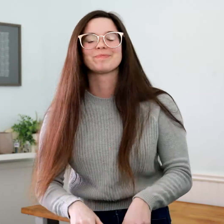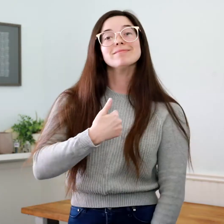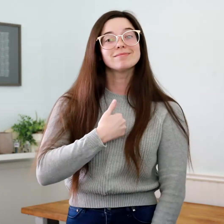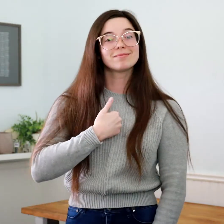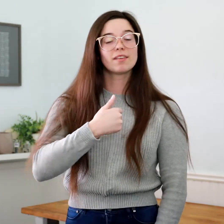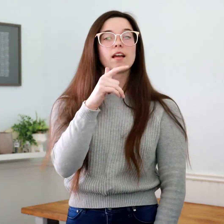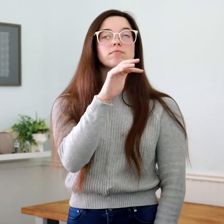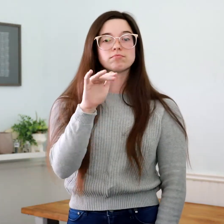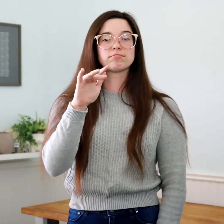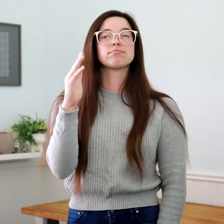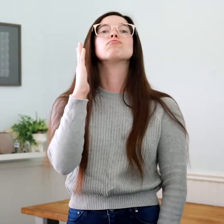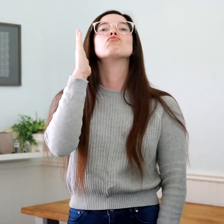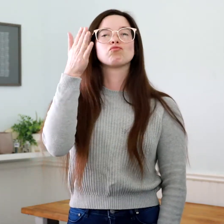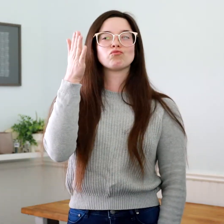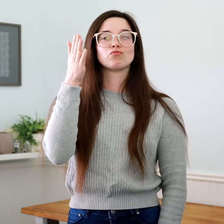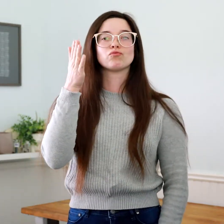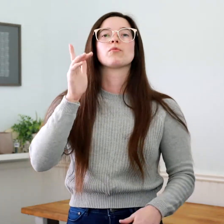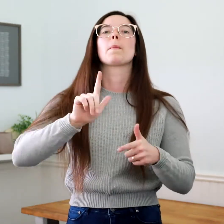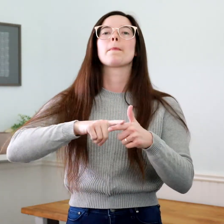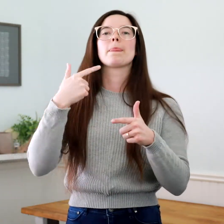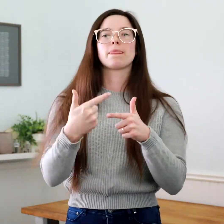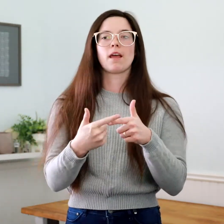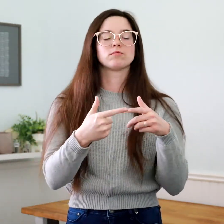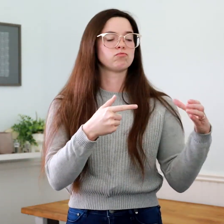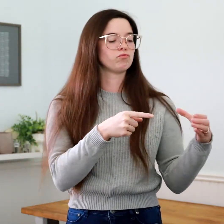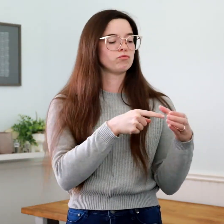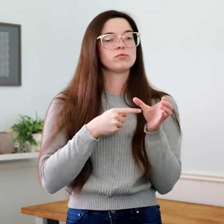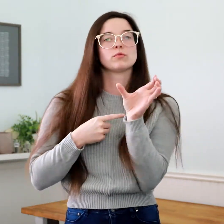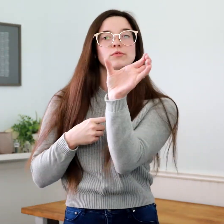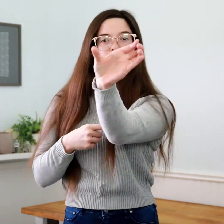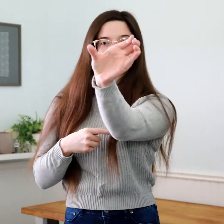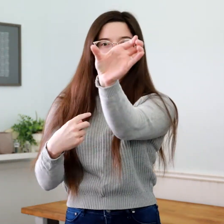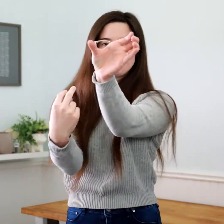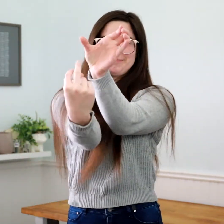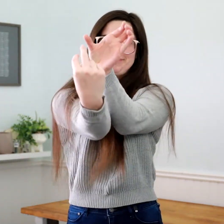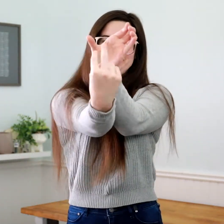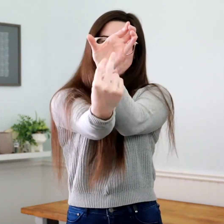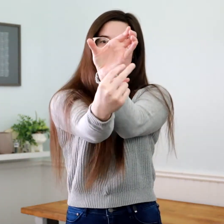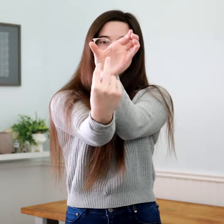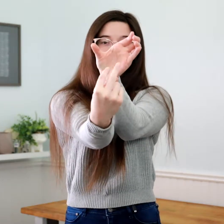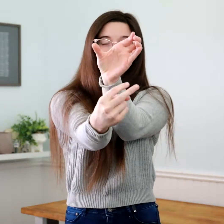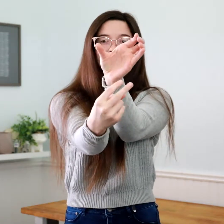I'll fingerspell the name then show you the candle to read.